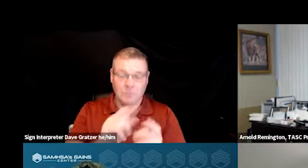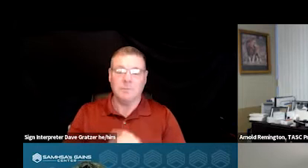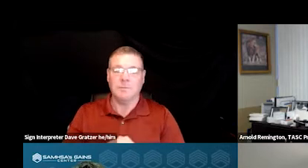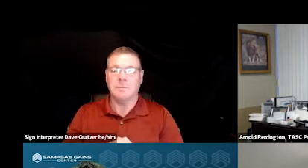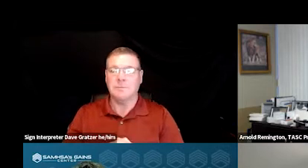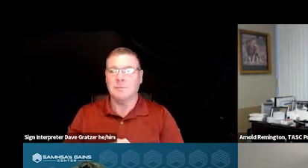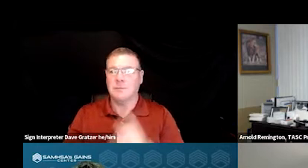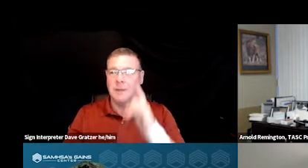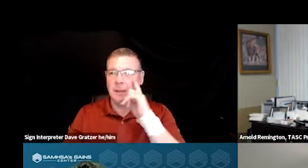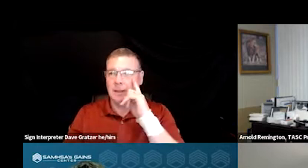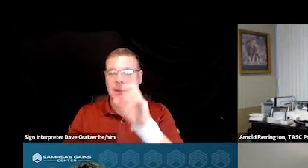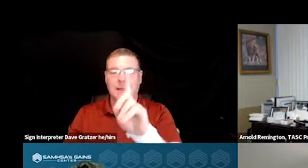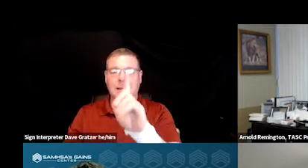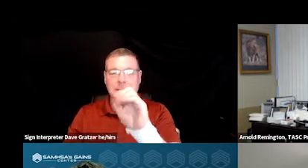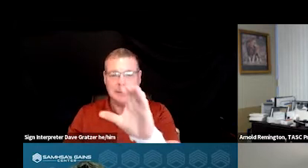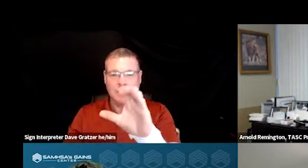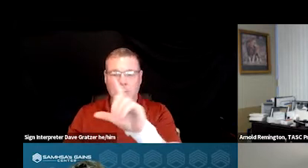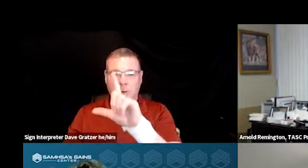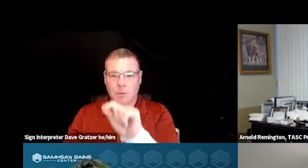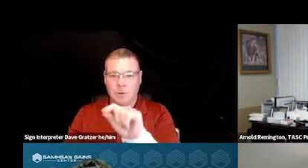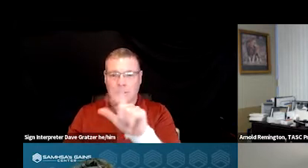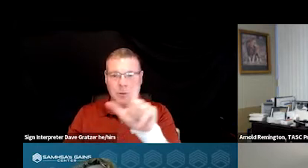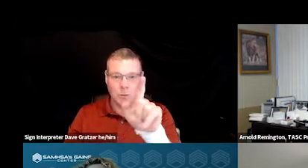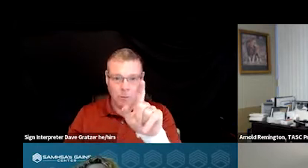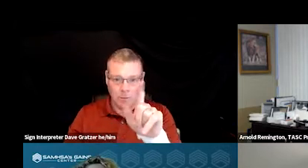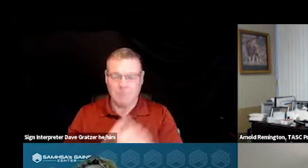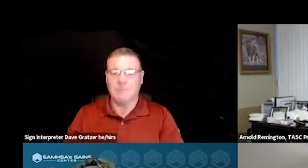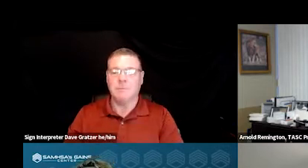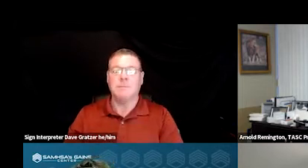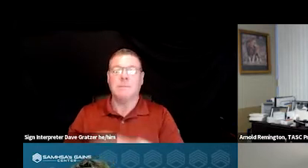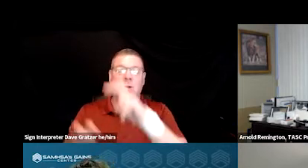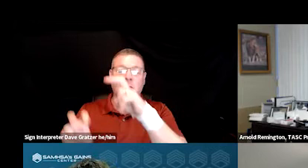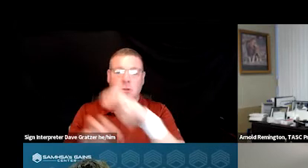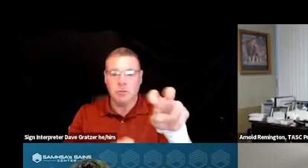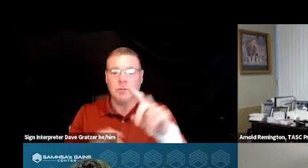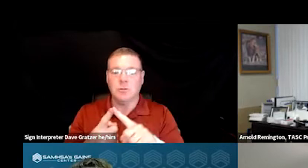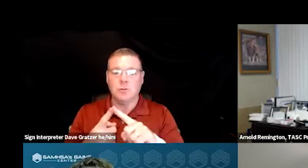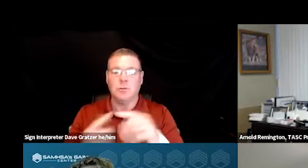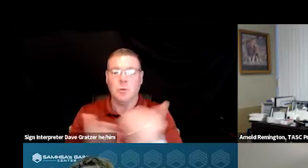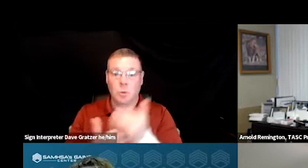I think it was December of 2021. We transitioned to our new 20 chair unit.